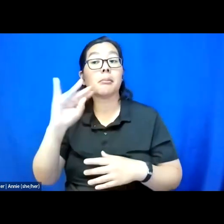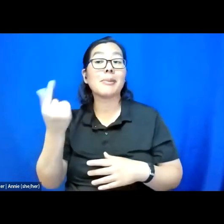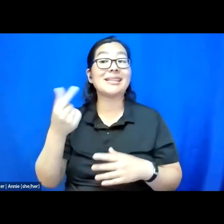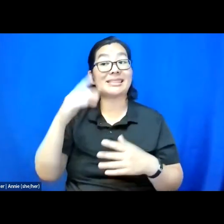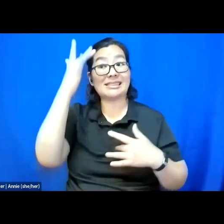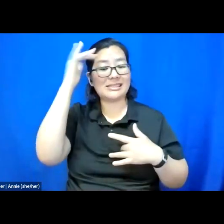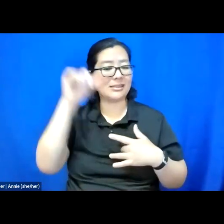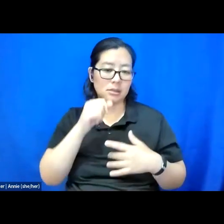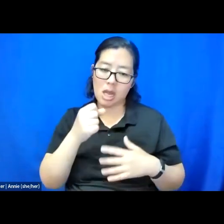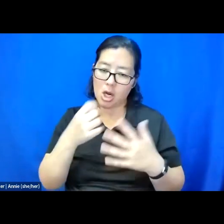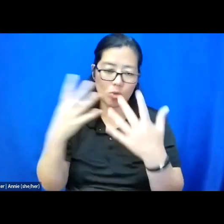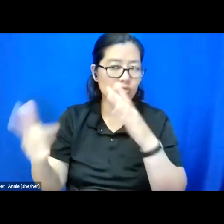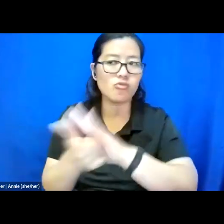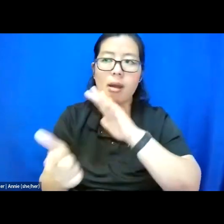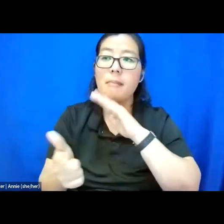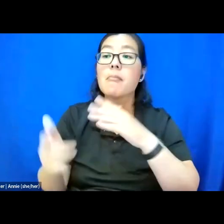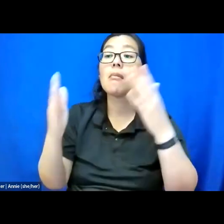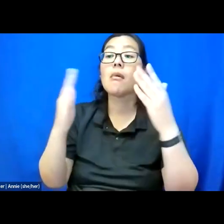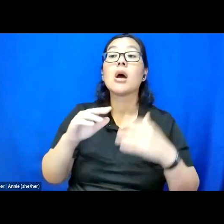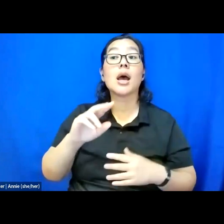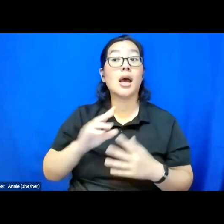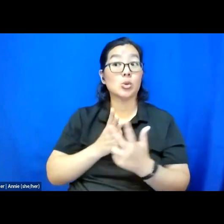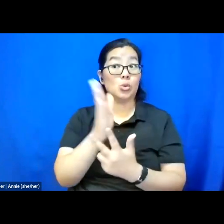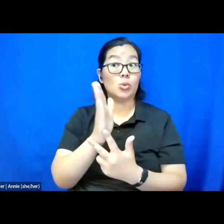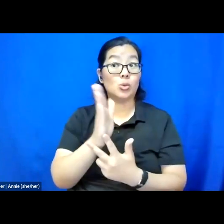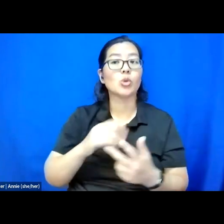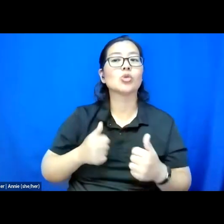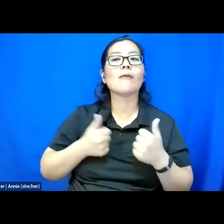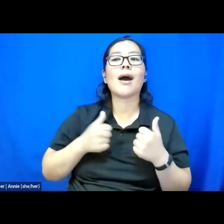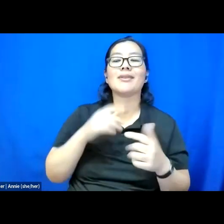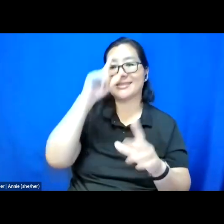Two, surviving the psych ward and three, freedom dreams and access dreams.